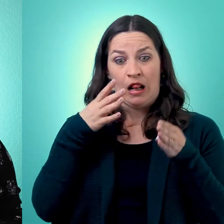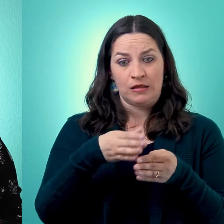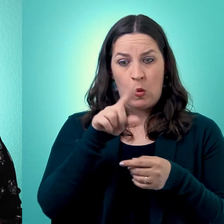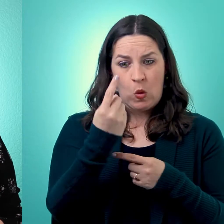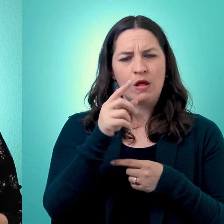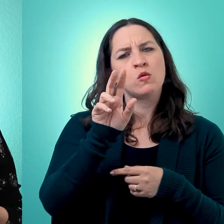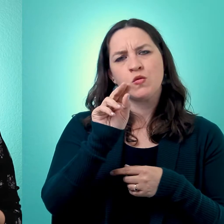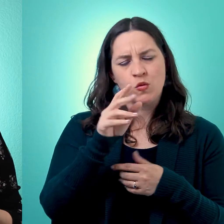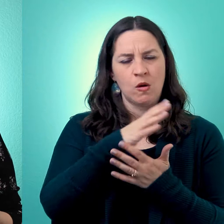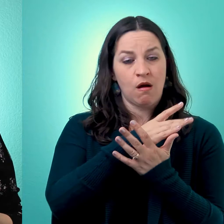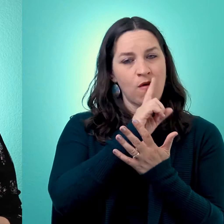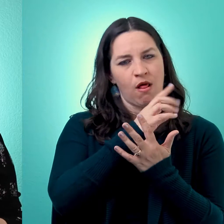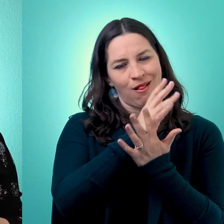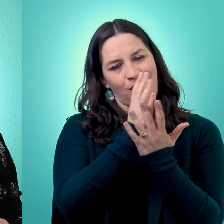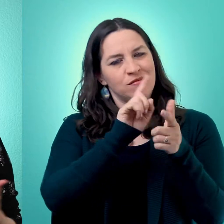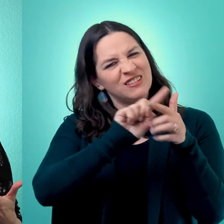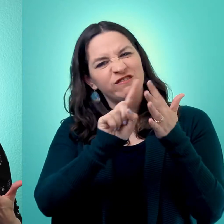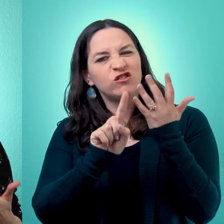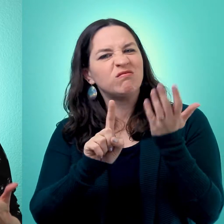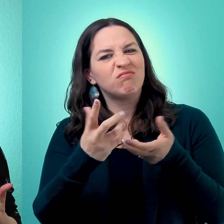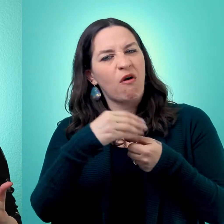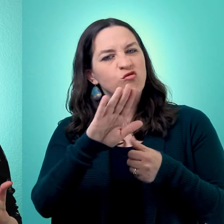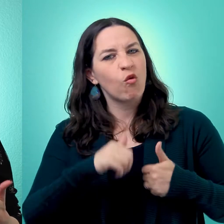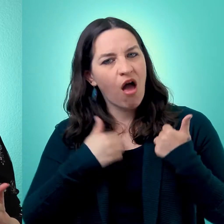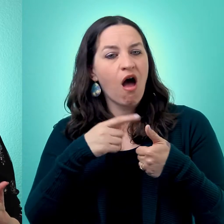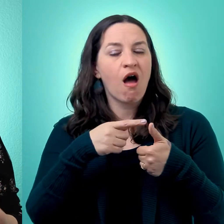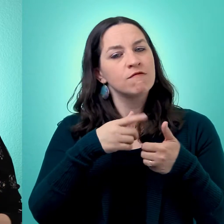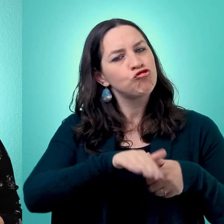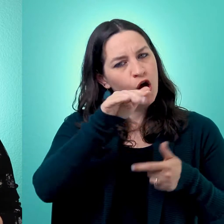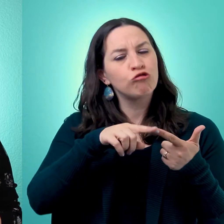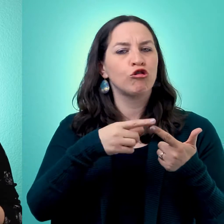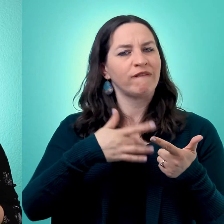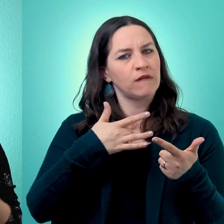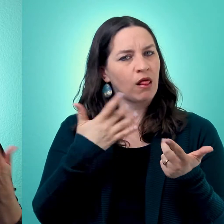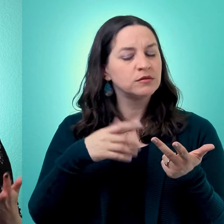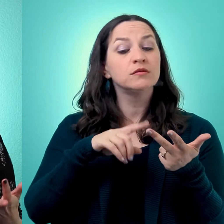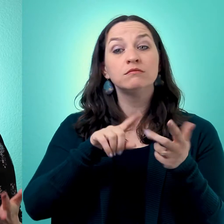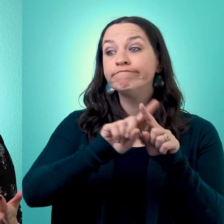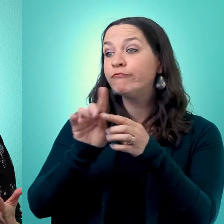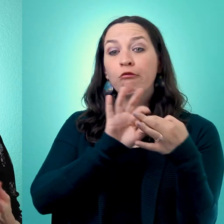only. Therapy can focus on any important parts of your life, whether that's your relationships,